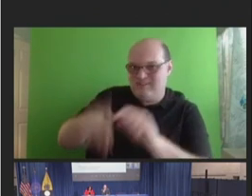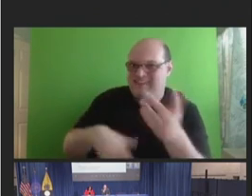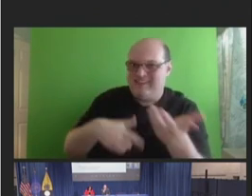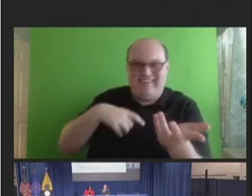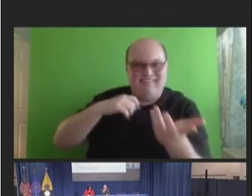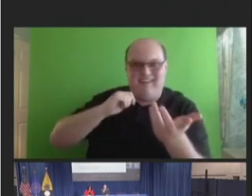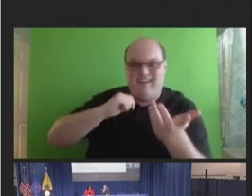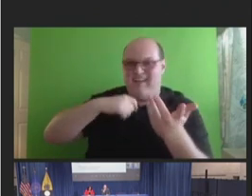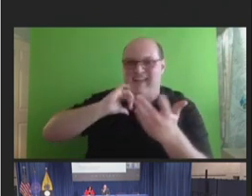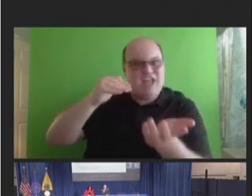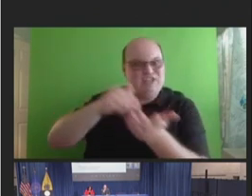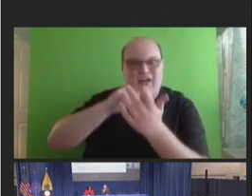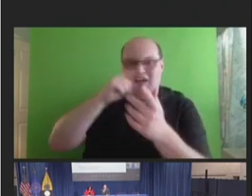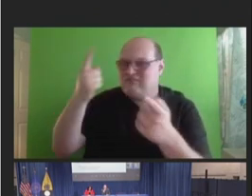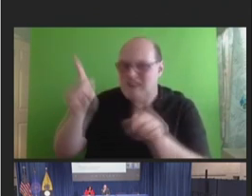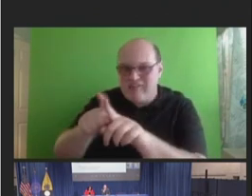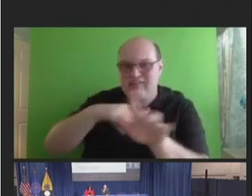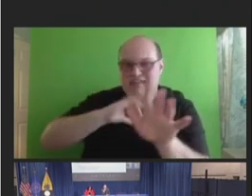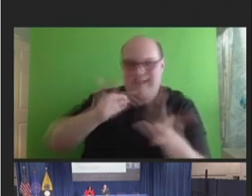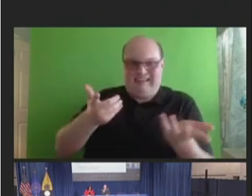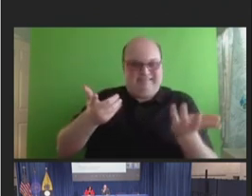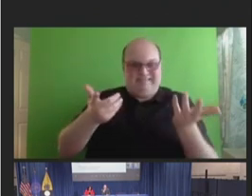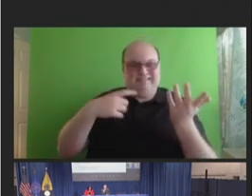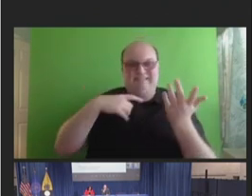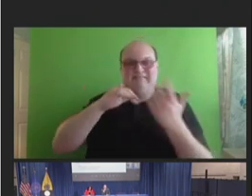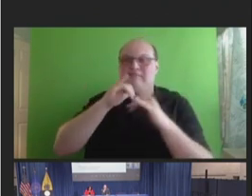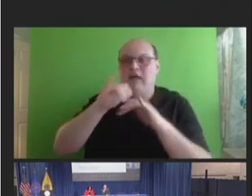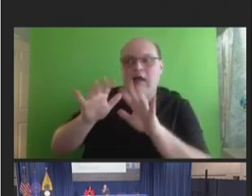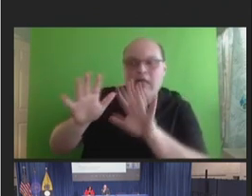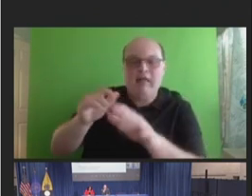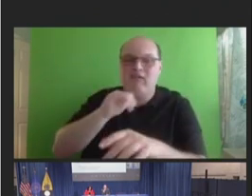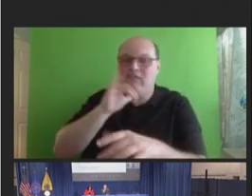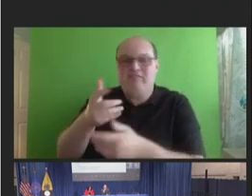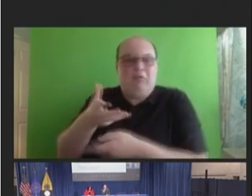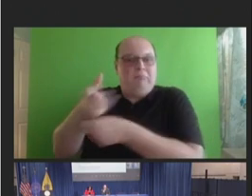And I think that is something that we need to be thinking long and hard about as healthcare